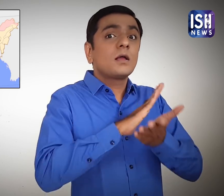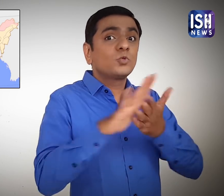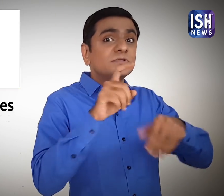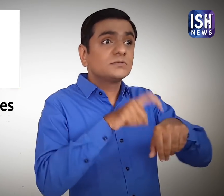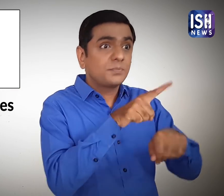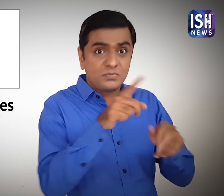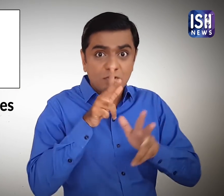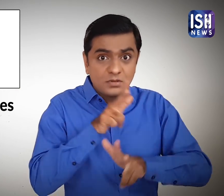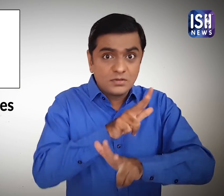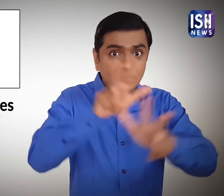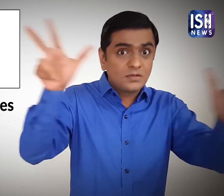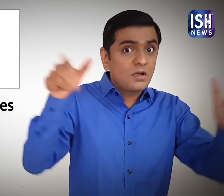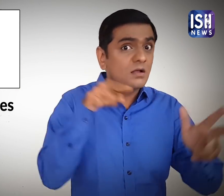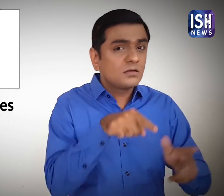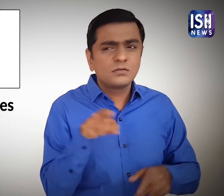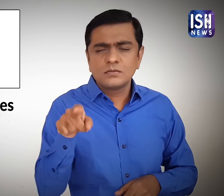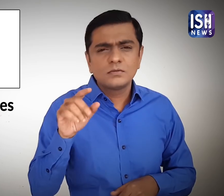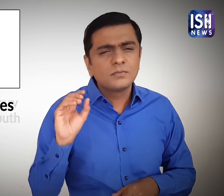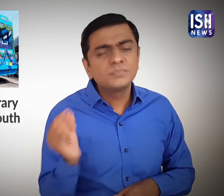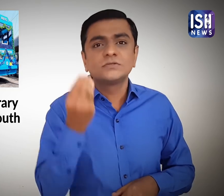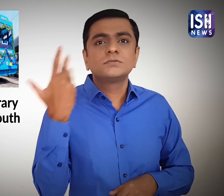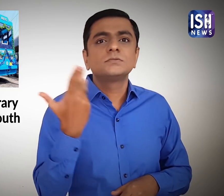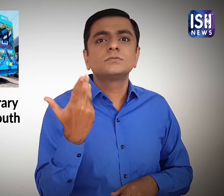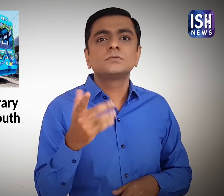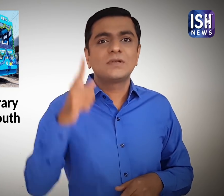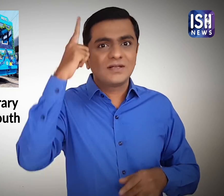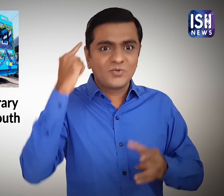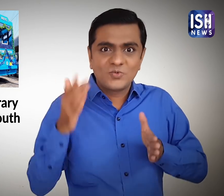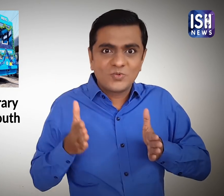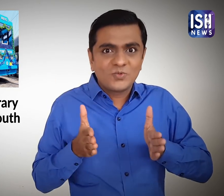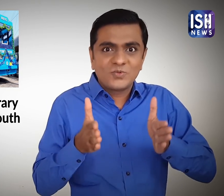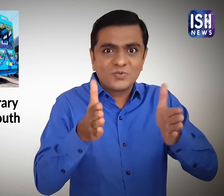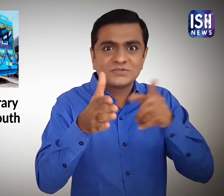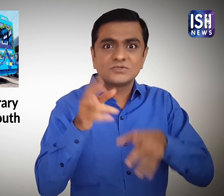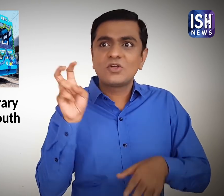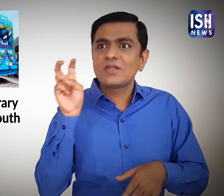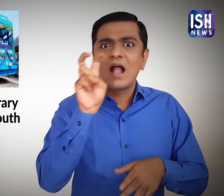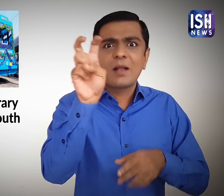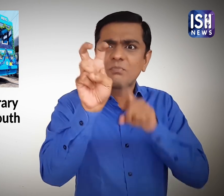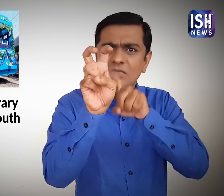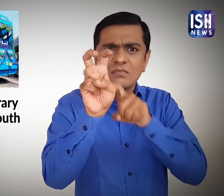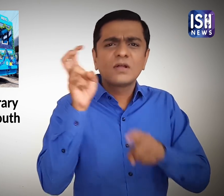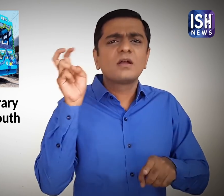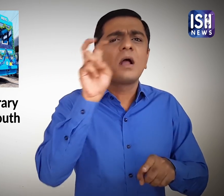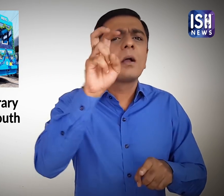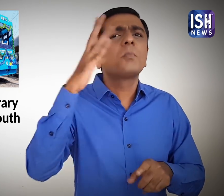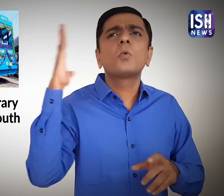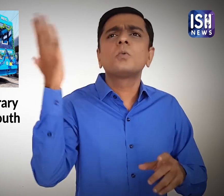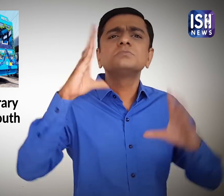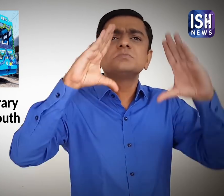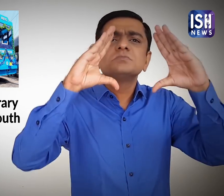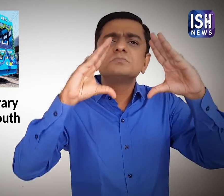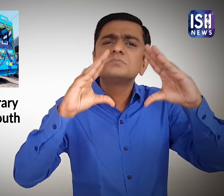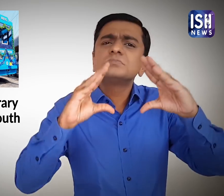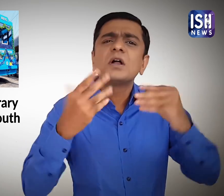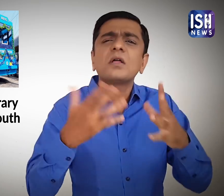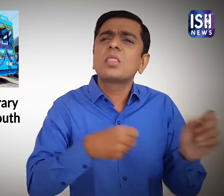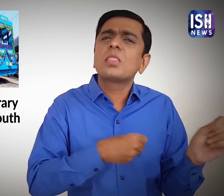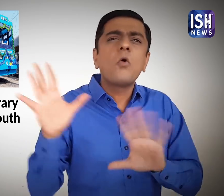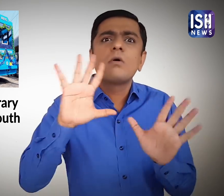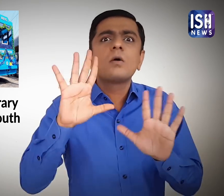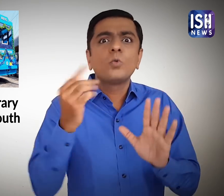According to Hindustan Times, tram usage has decreased. Instead of discarding them away,